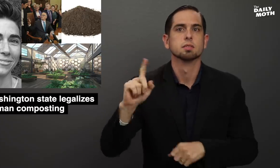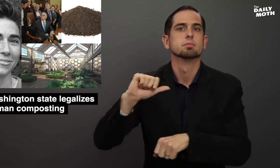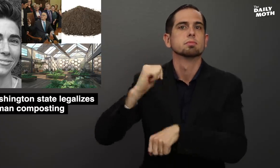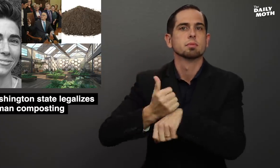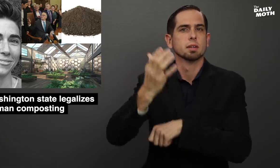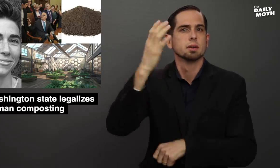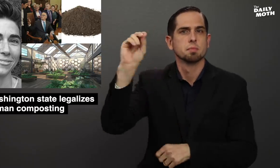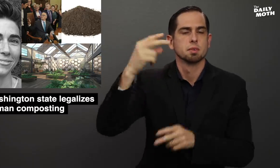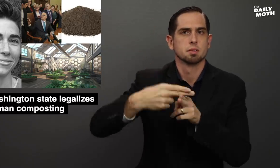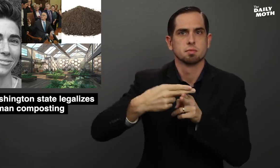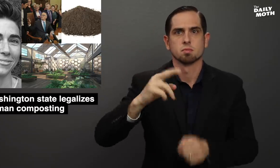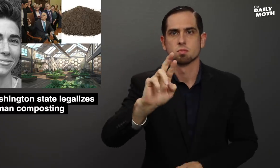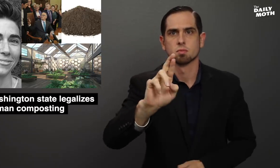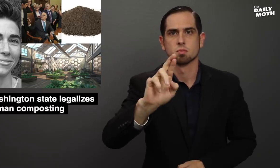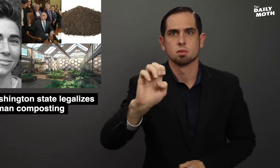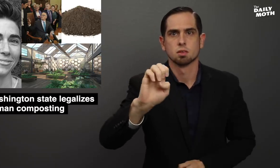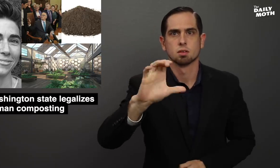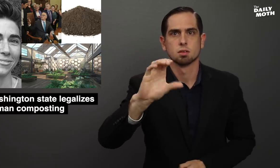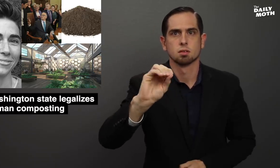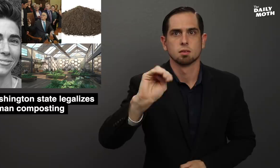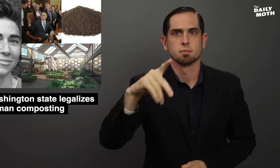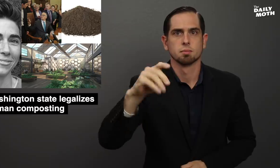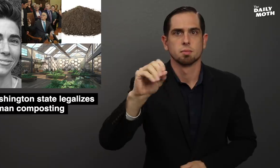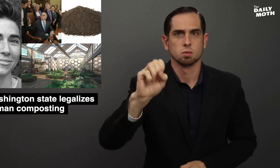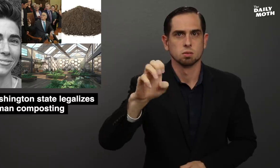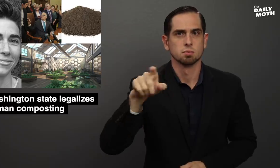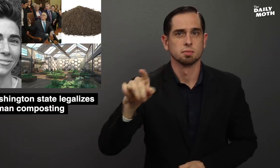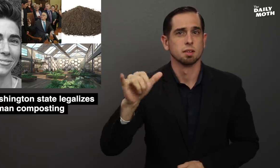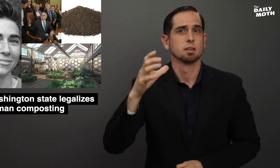She founded a company called Recompose,